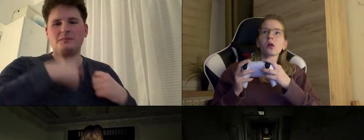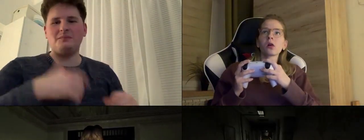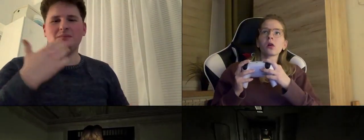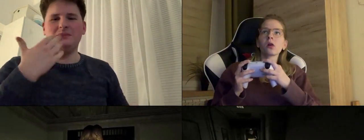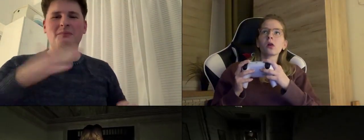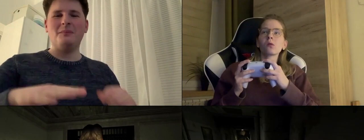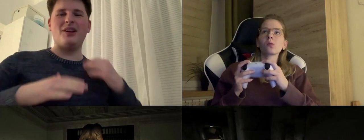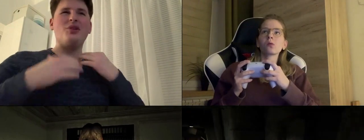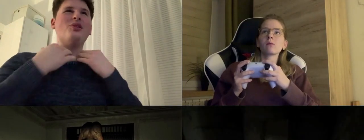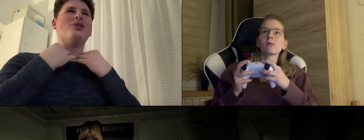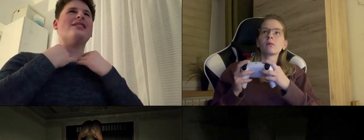I'm sweating ...